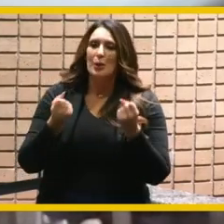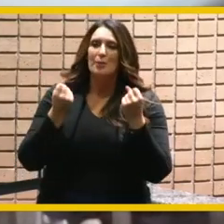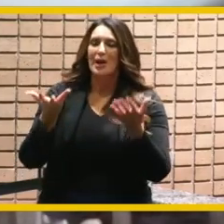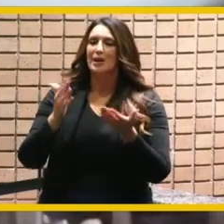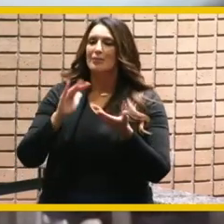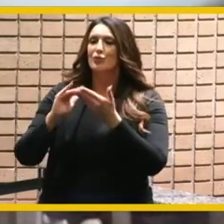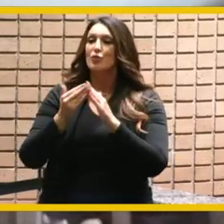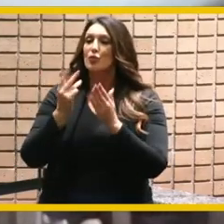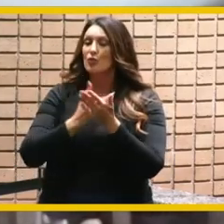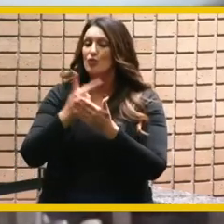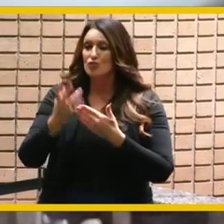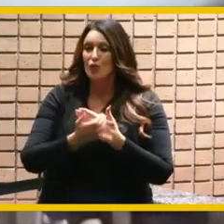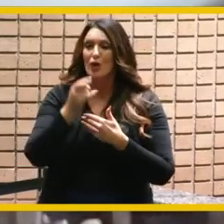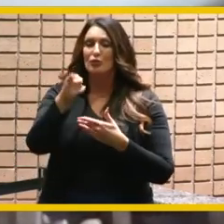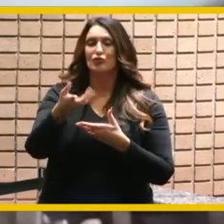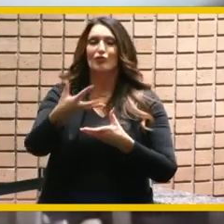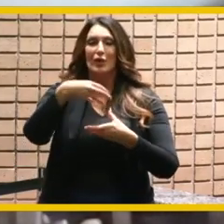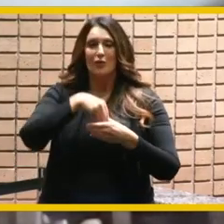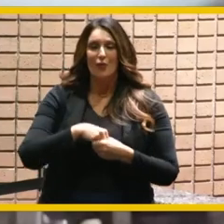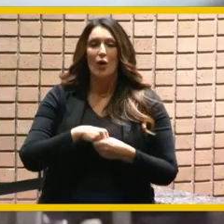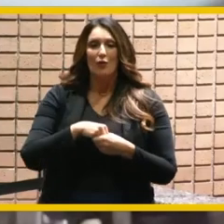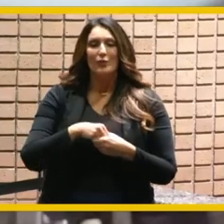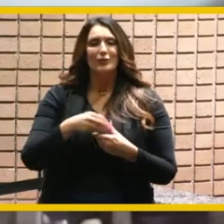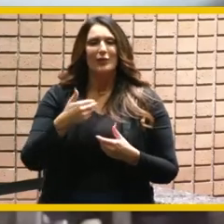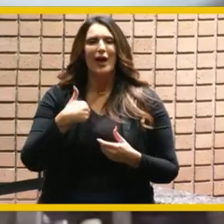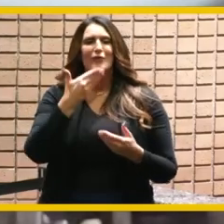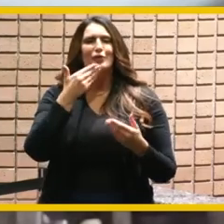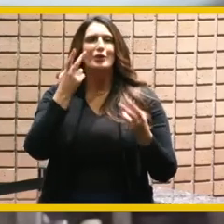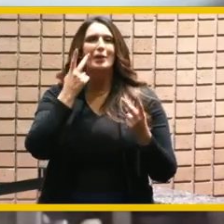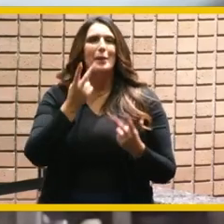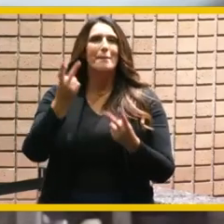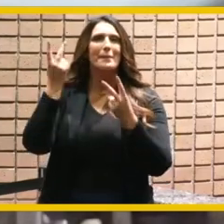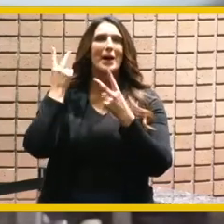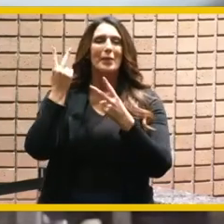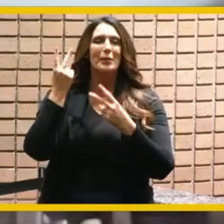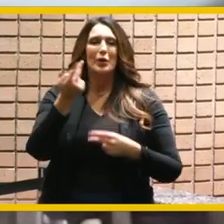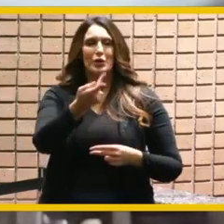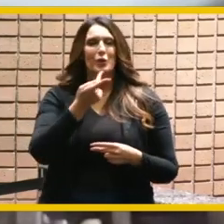projects in fact i have a good memory of our walking up mount rubido and watching